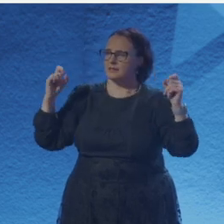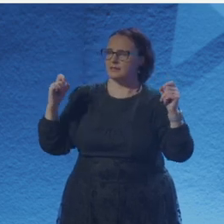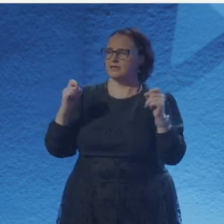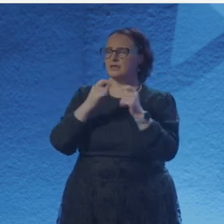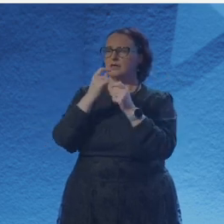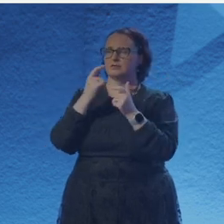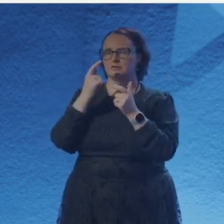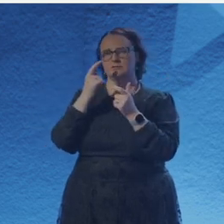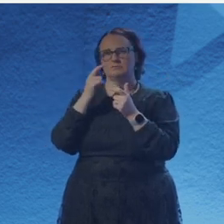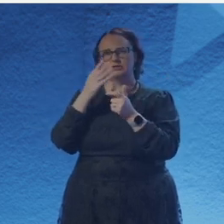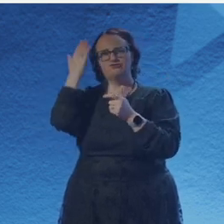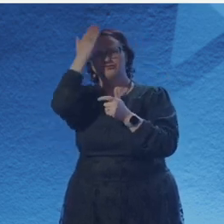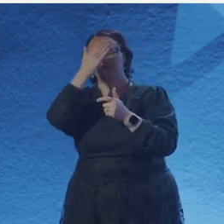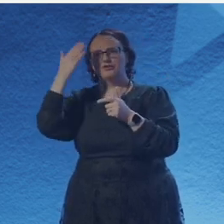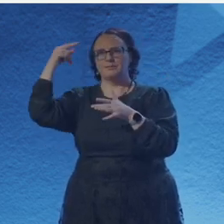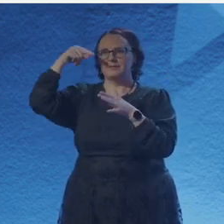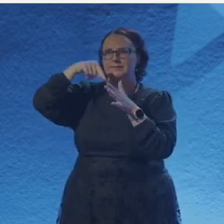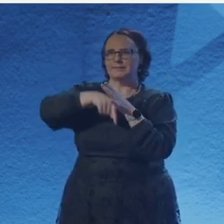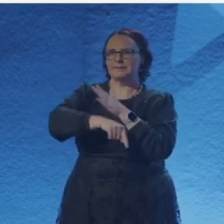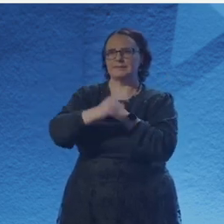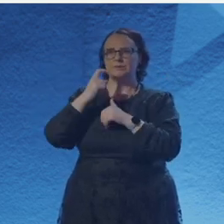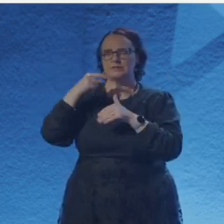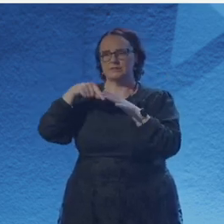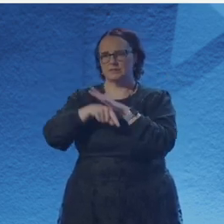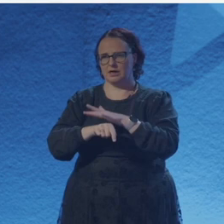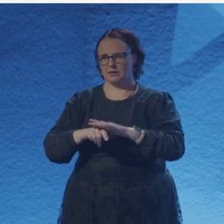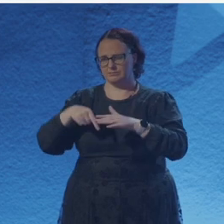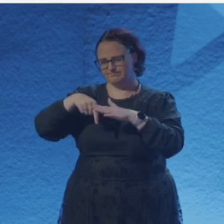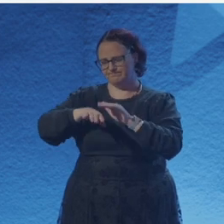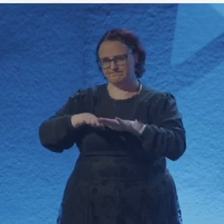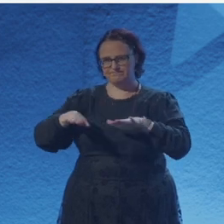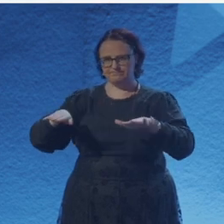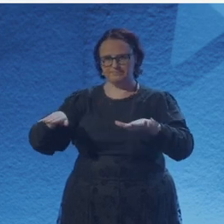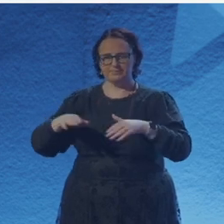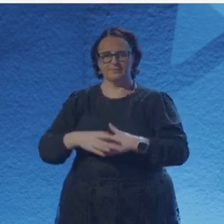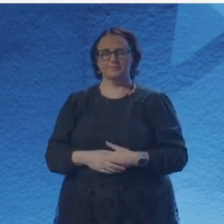I have no voice to scream in their faces put me back. But I never really laughed.